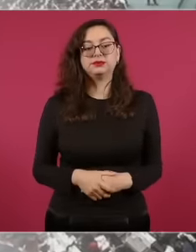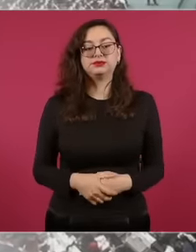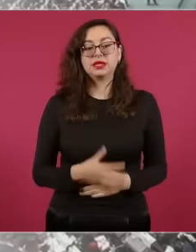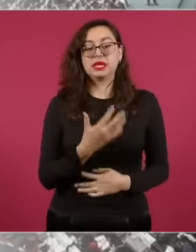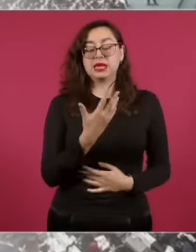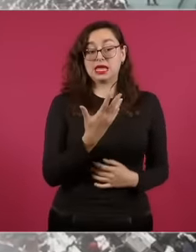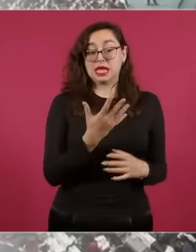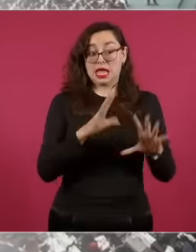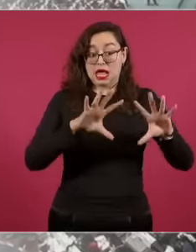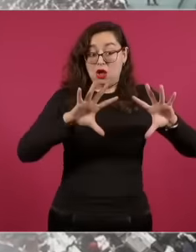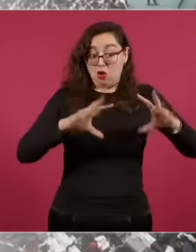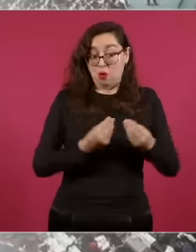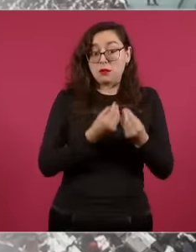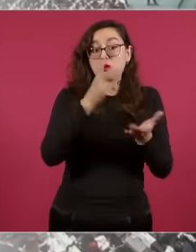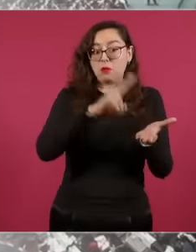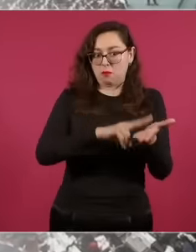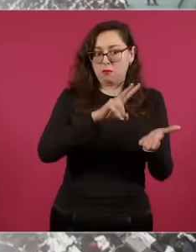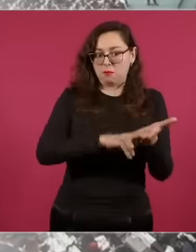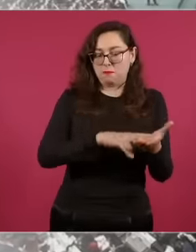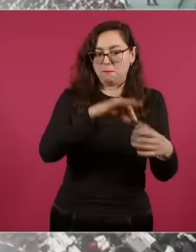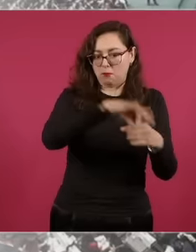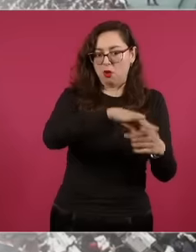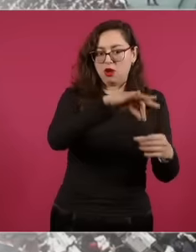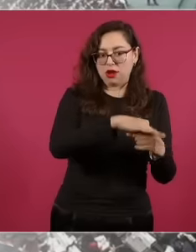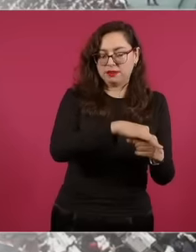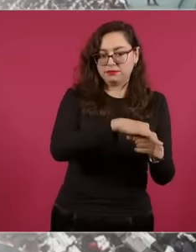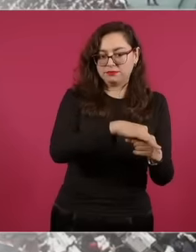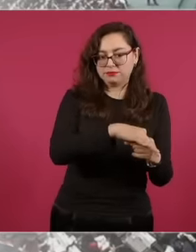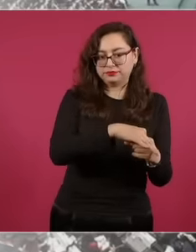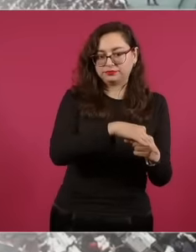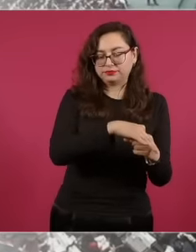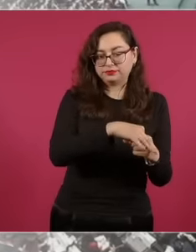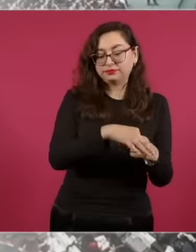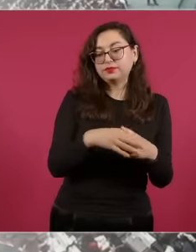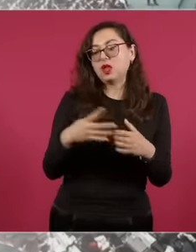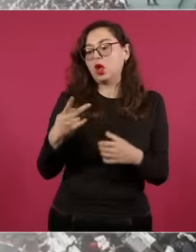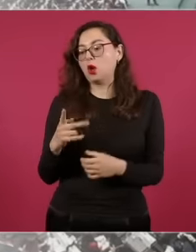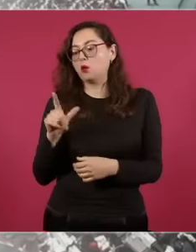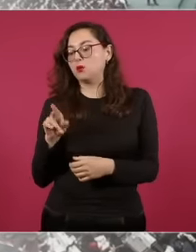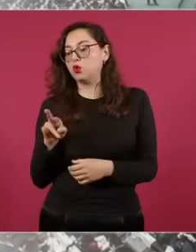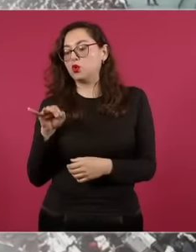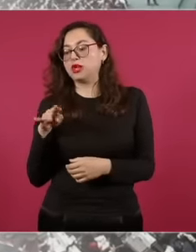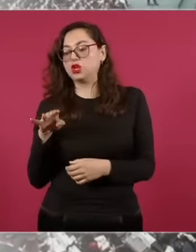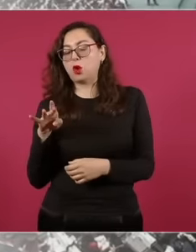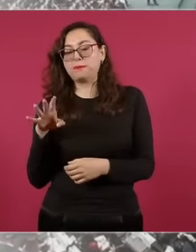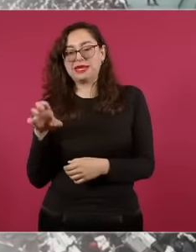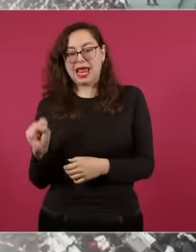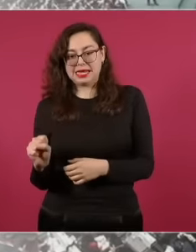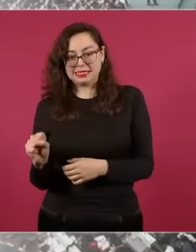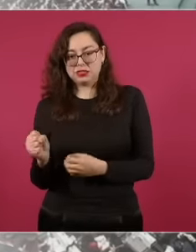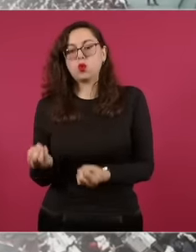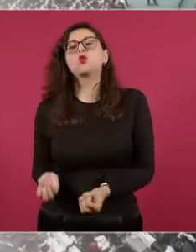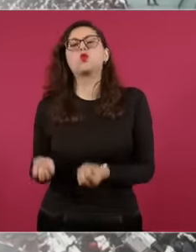by the total number of multi-member deputies, we must remember that There are 500 deputies that